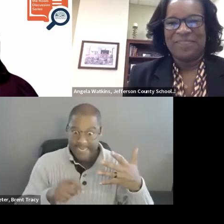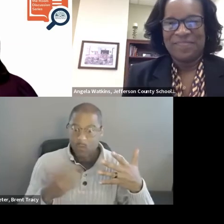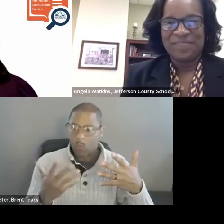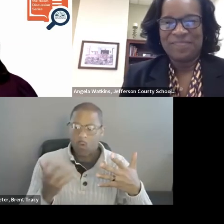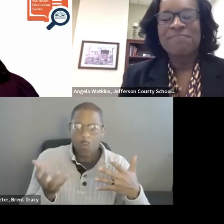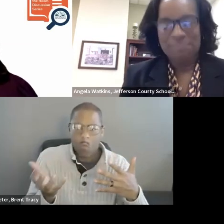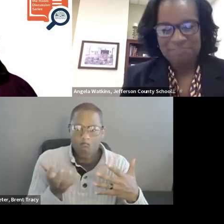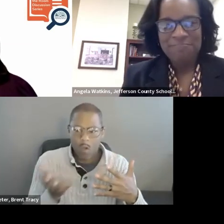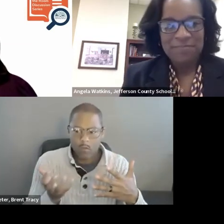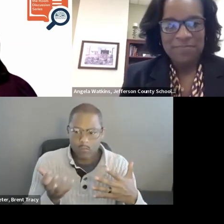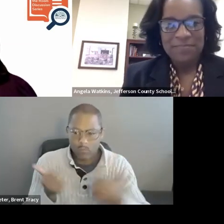Dr. Watkins, what would be your advice?